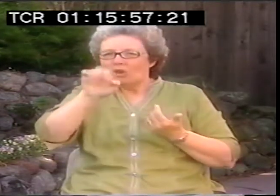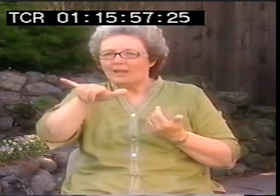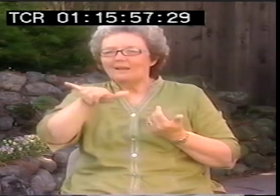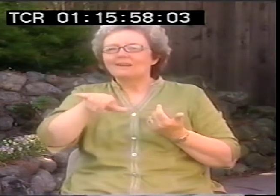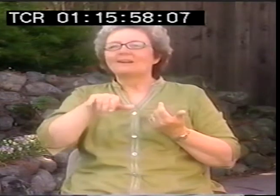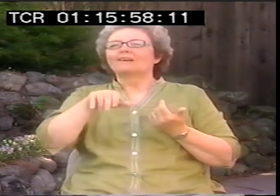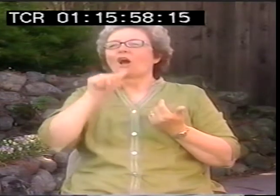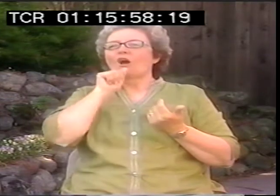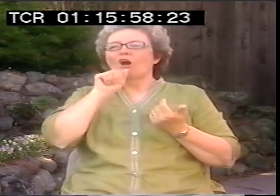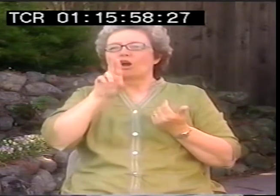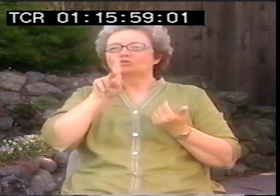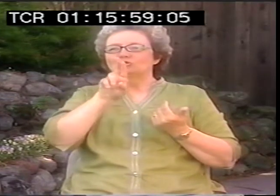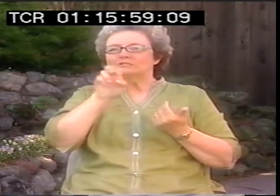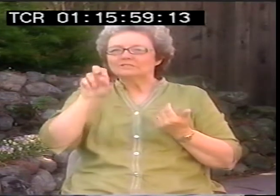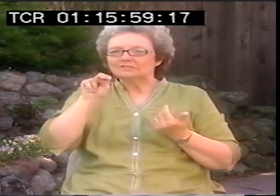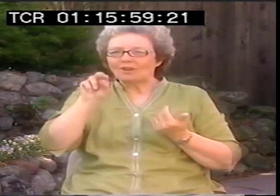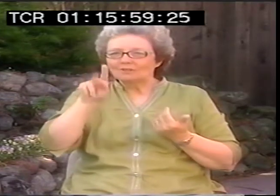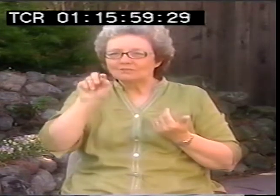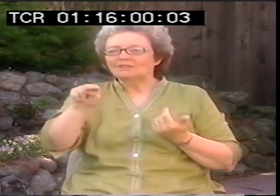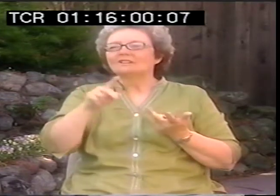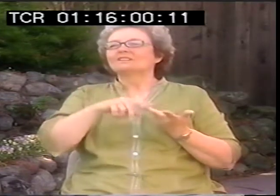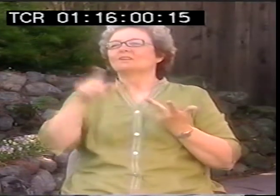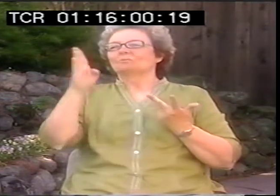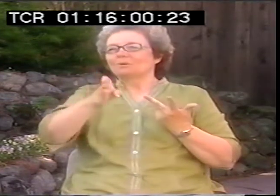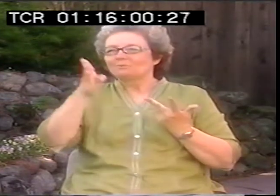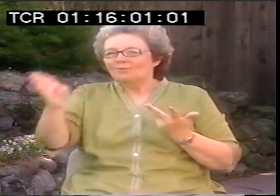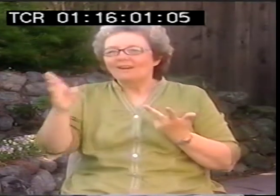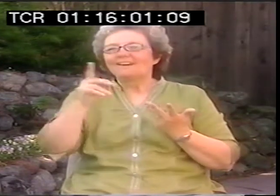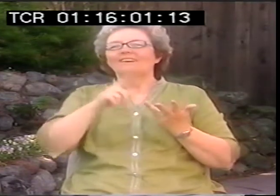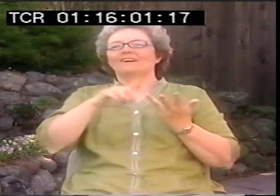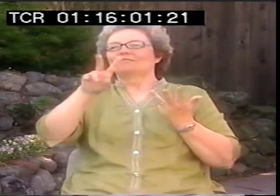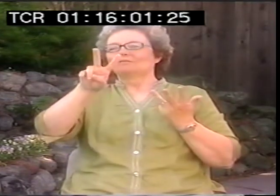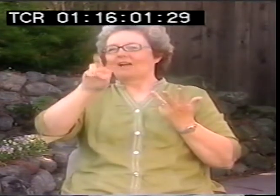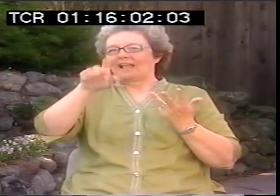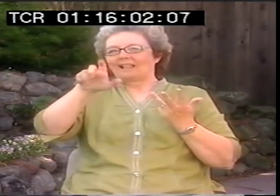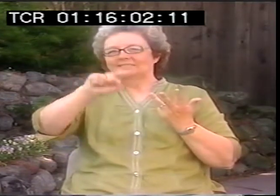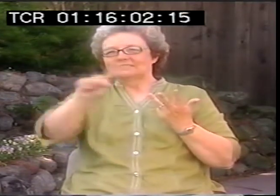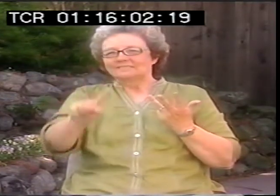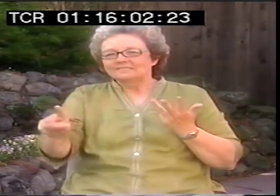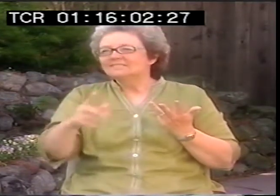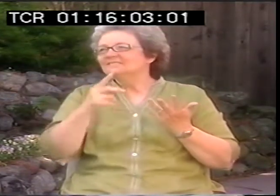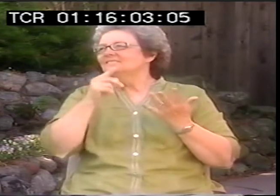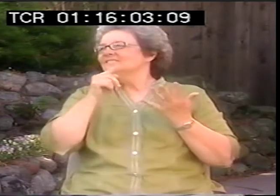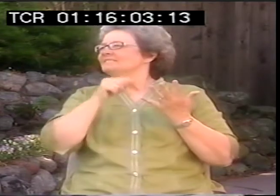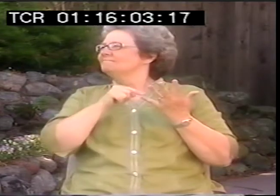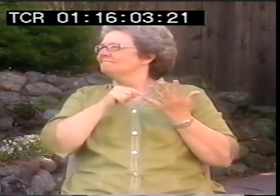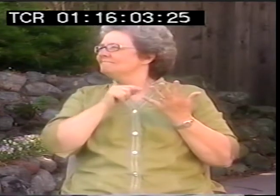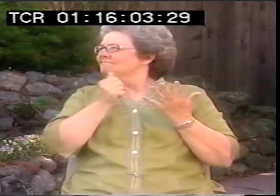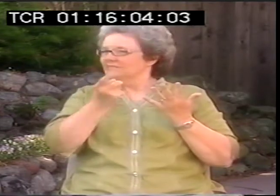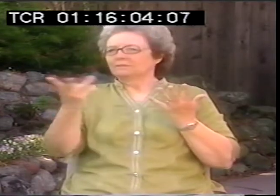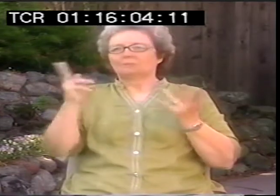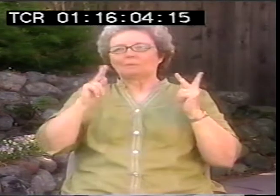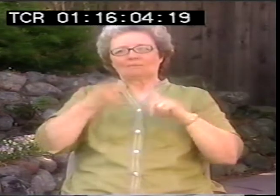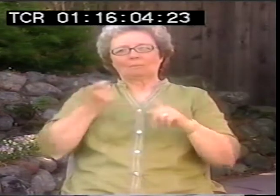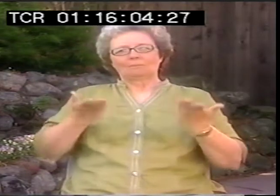This was before the National Theater of the Deaf was founded. But there were so many different famous actors